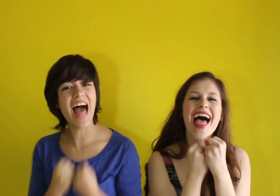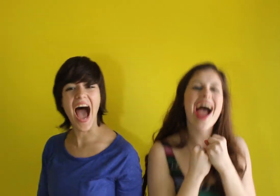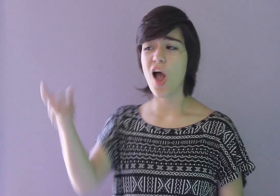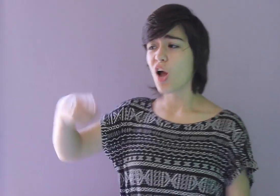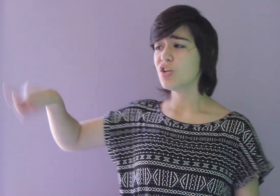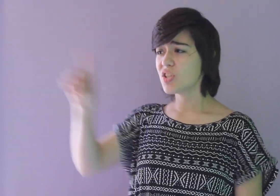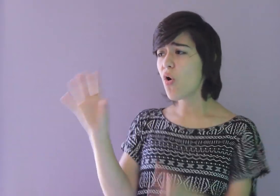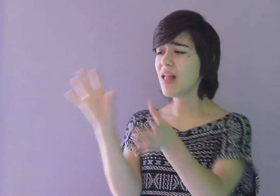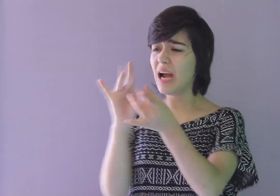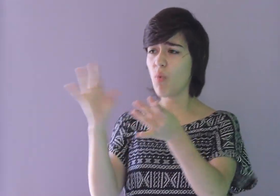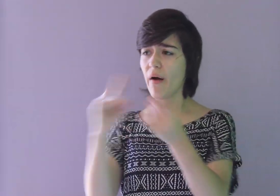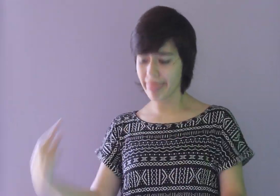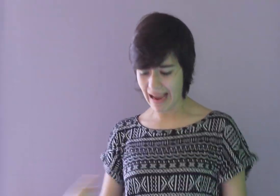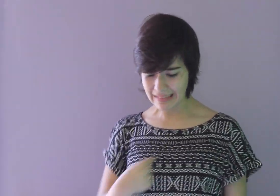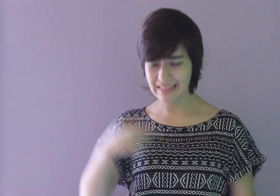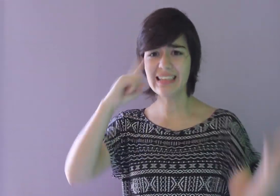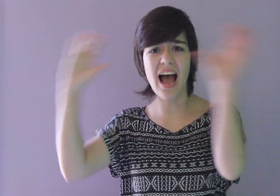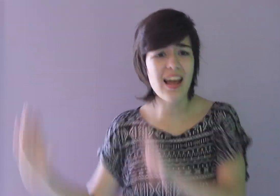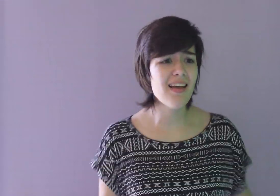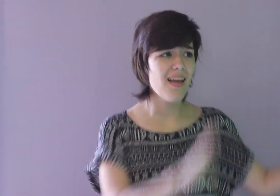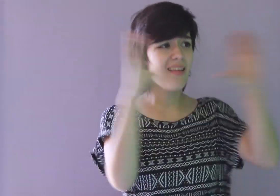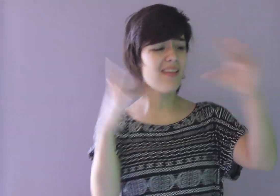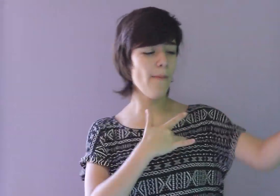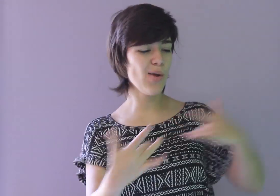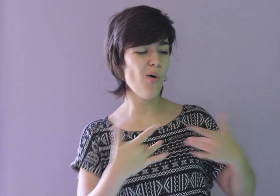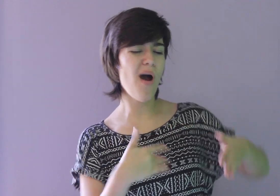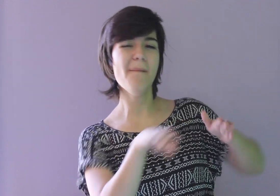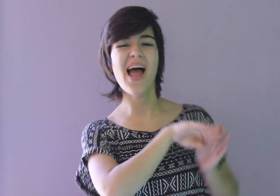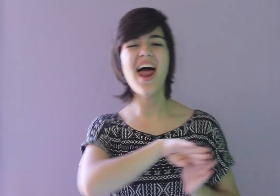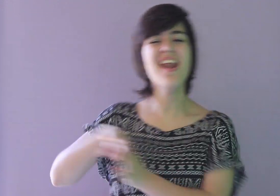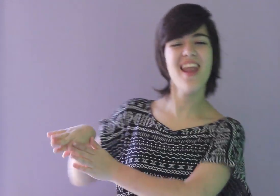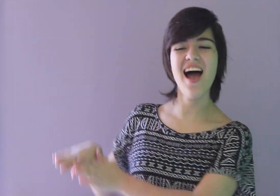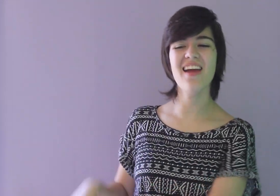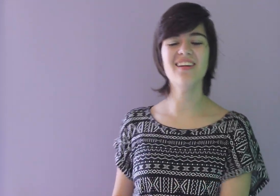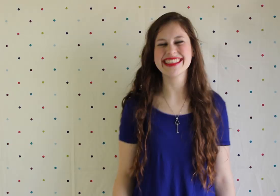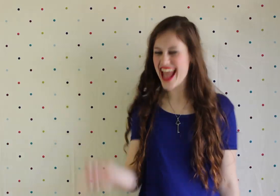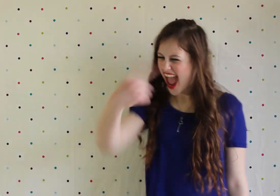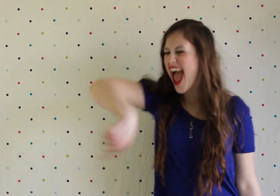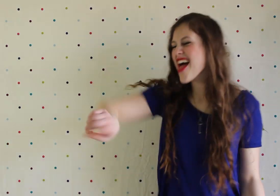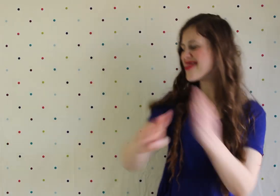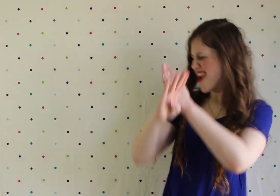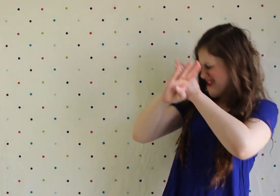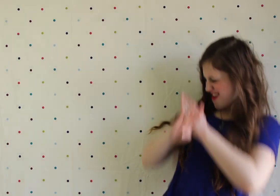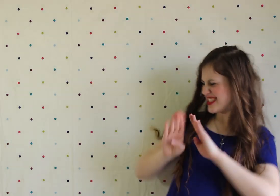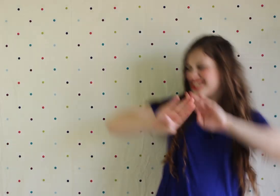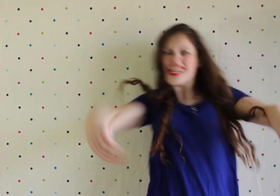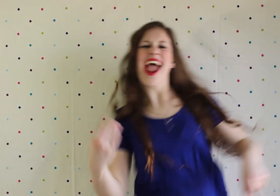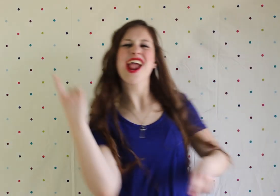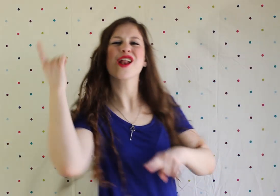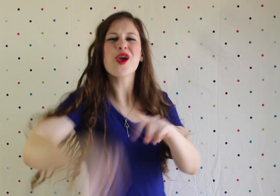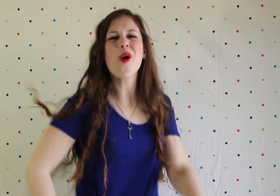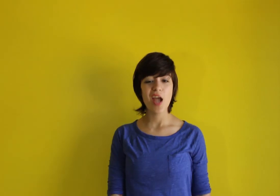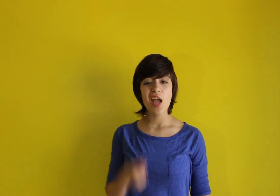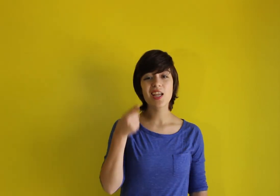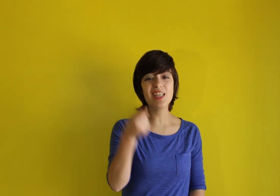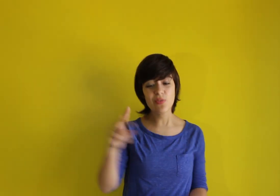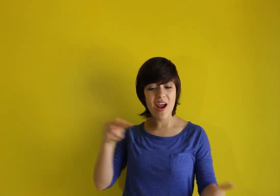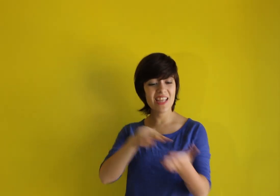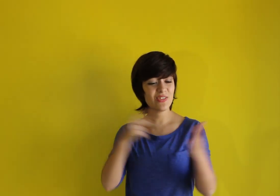Don't let what they say keep you up at night and they can't detain you, cause wings are